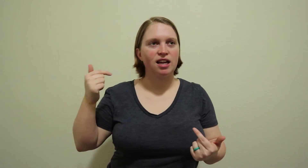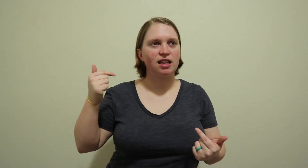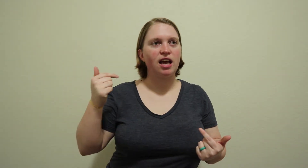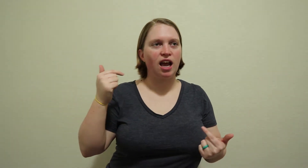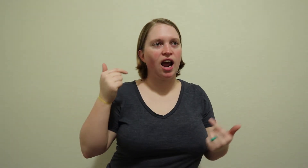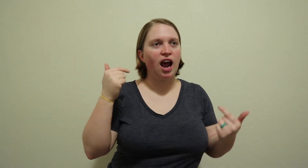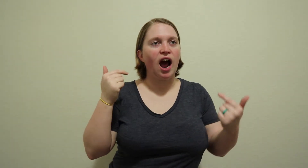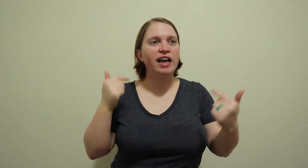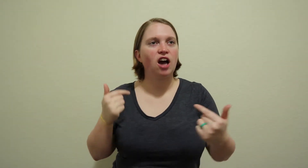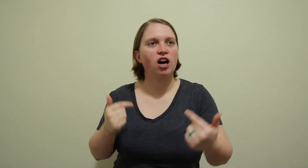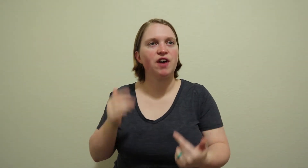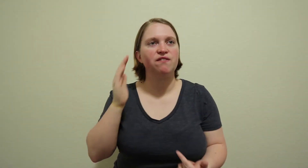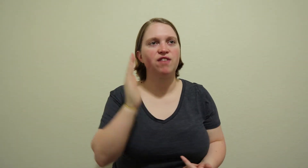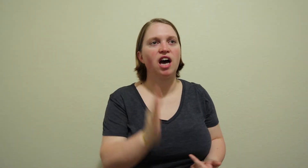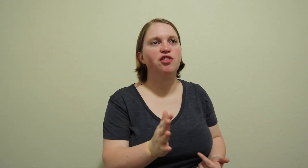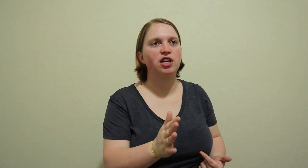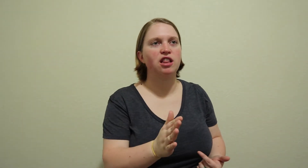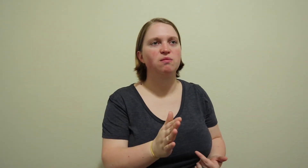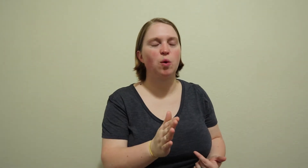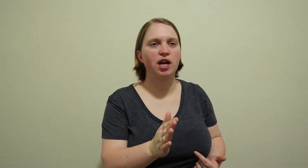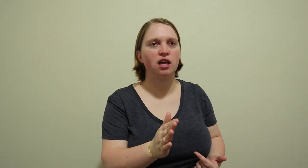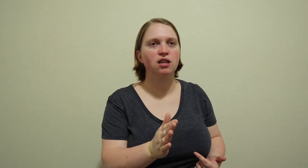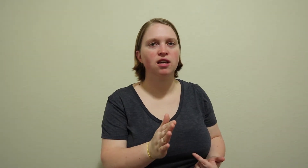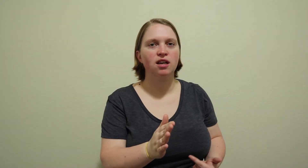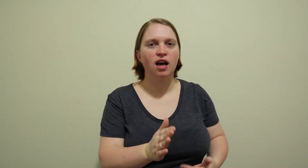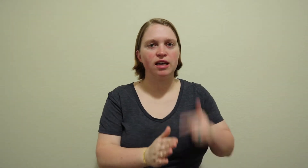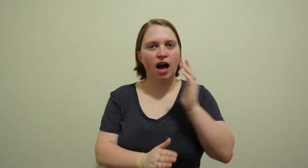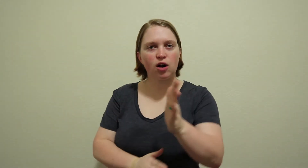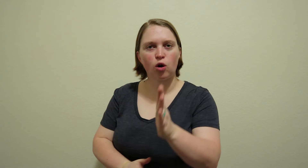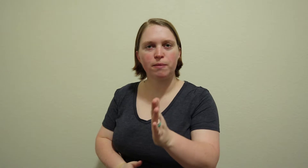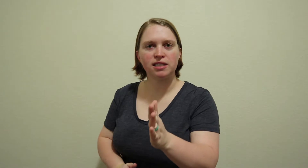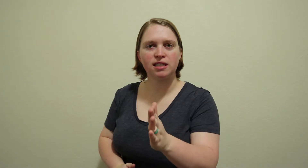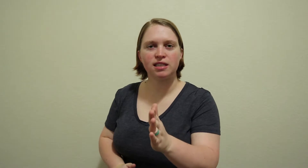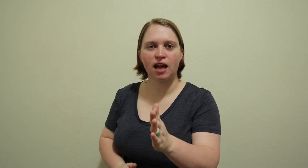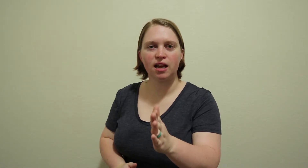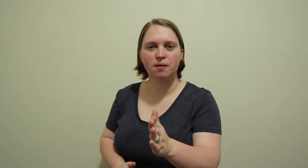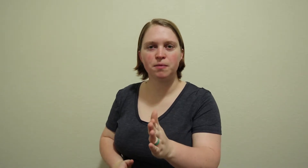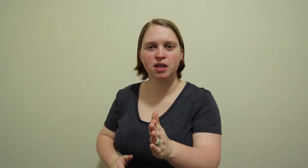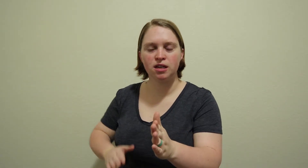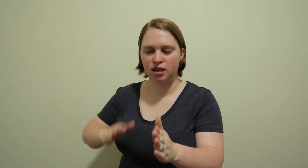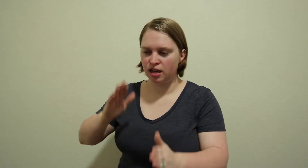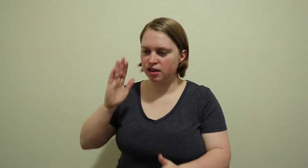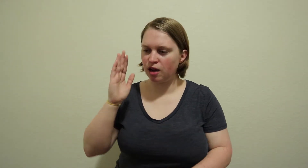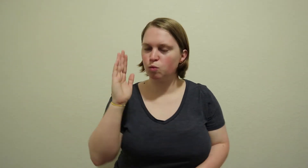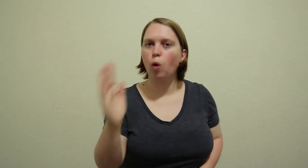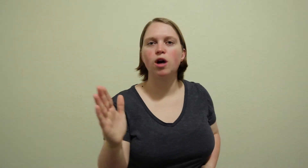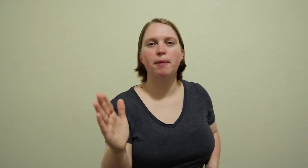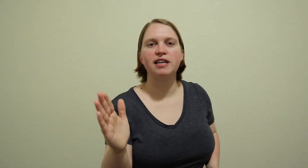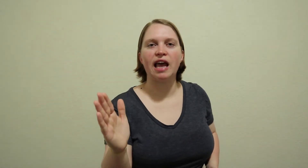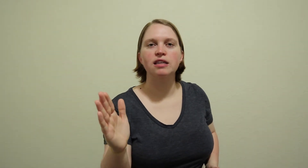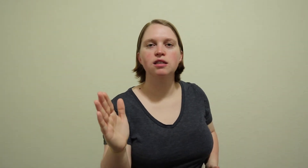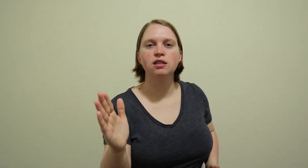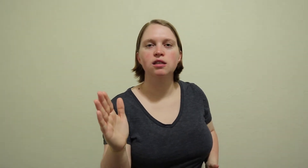Like I got off at 5:30 in the morning got home at 6:00 a.m. then woke up at 8:00